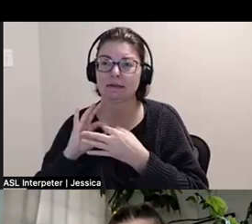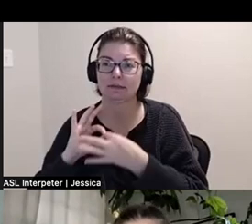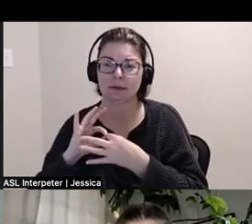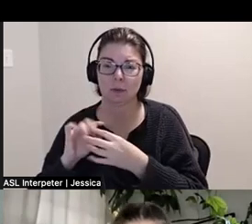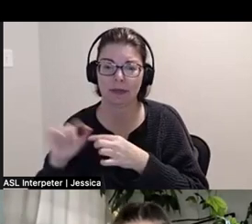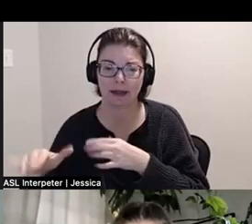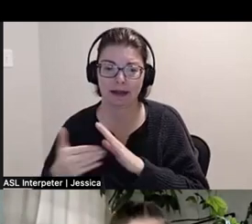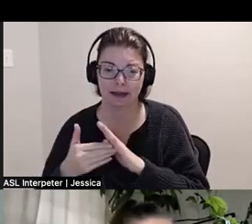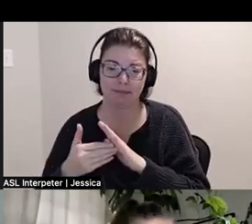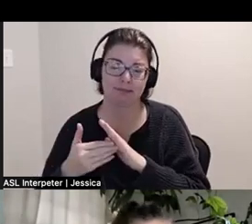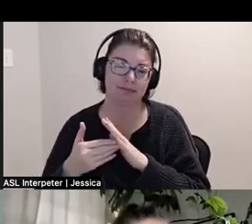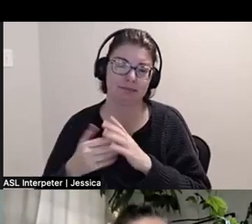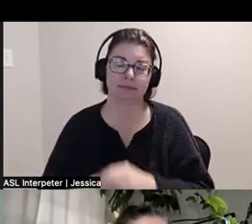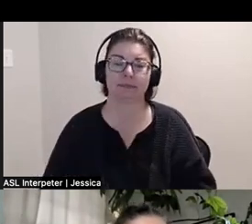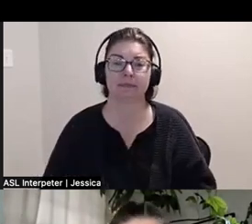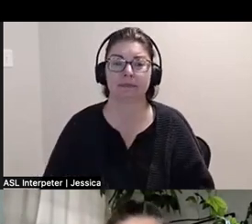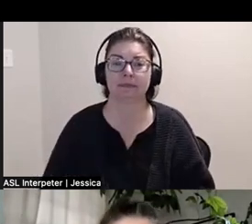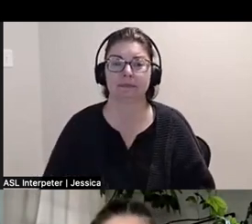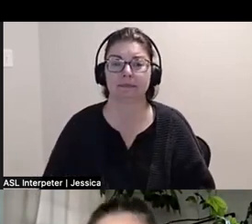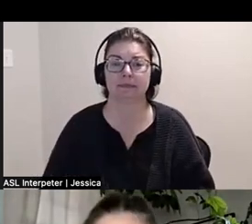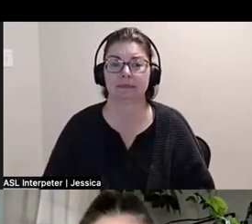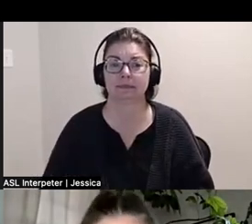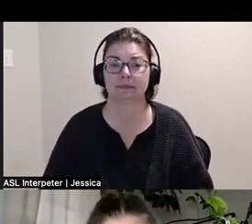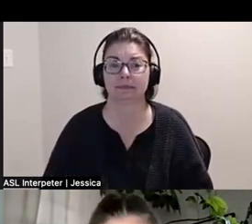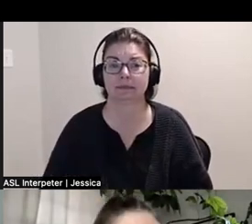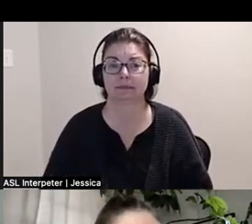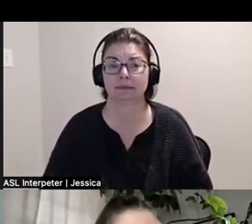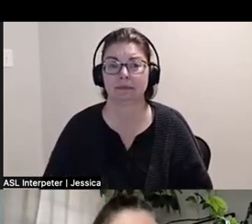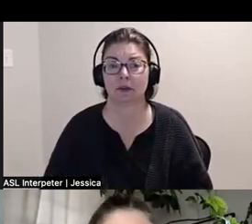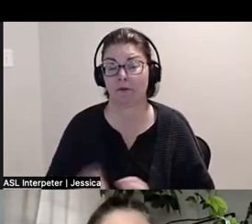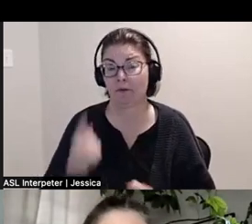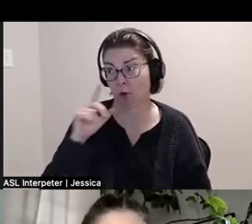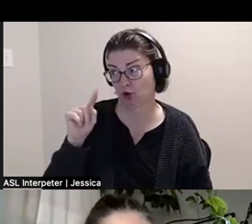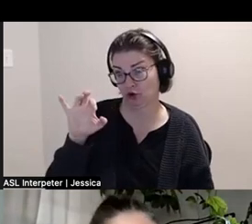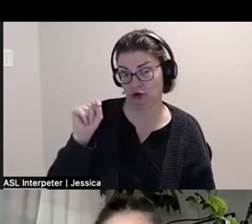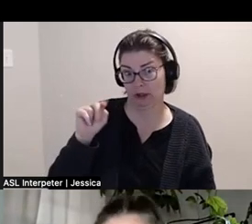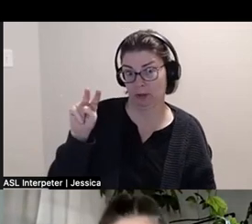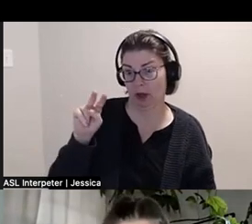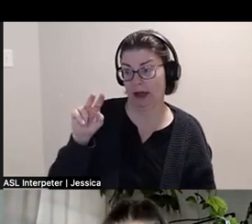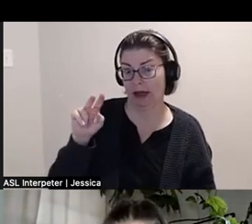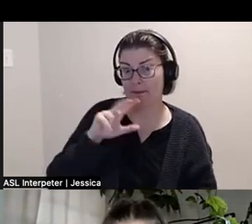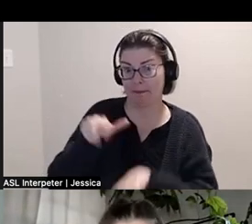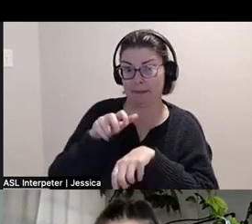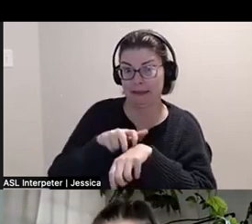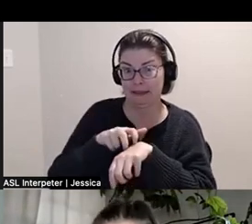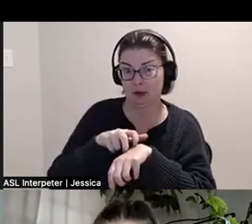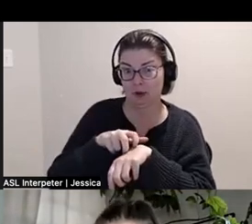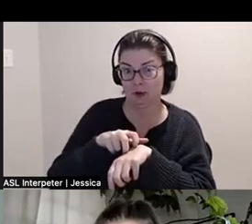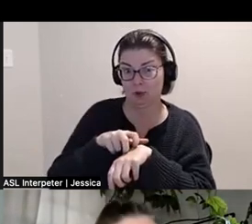And as for treats. I am actively staring down a bag of Lays potato chips and the most basic French onion dip